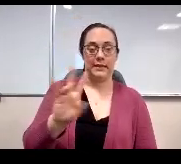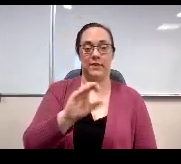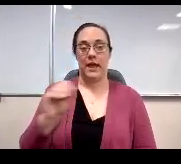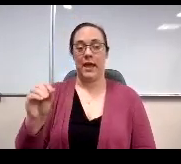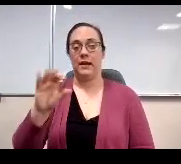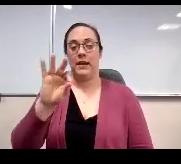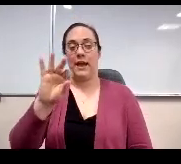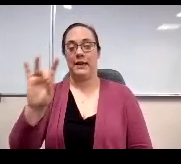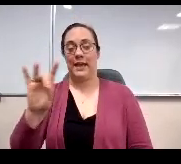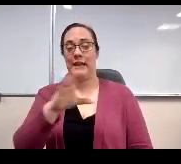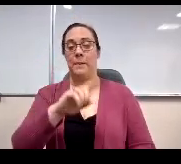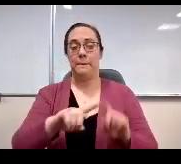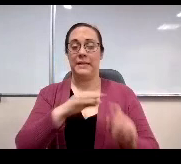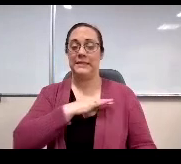lower at 87%. Next slide please.